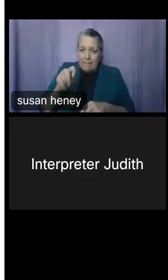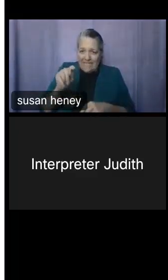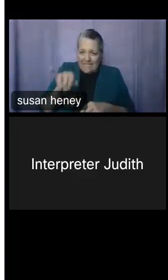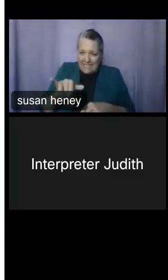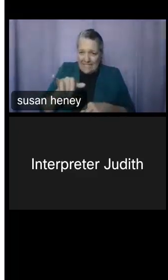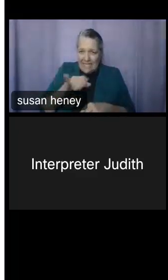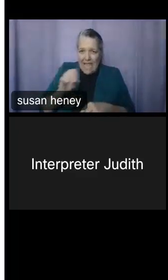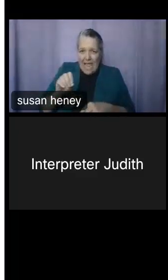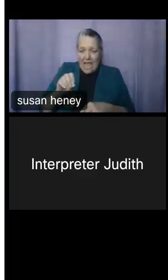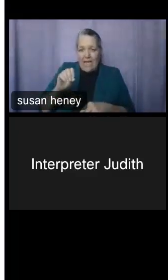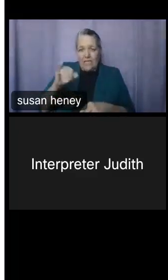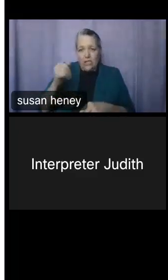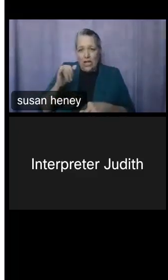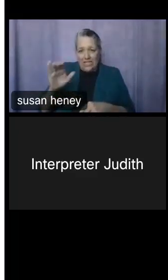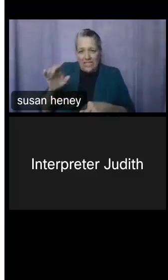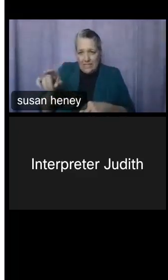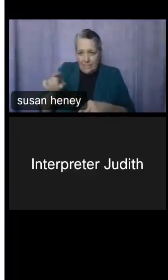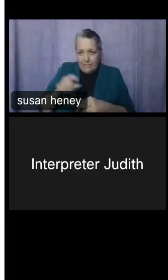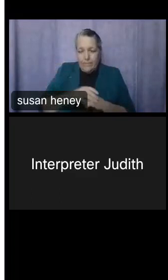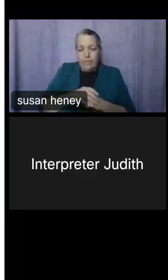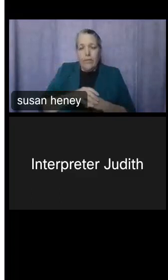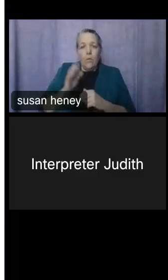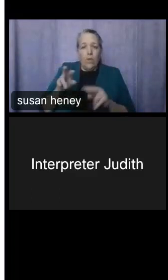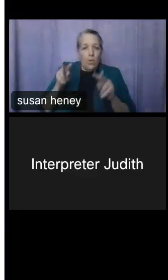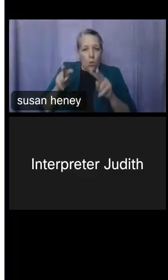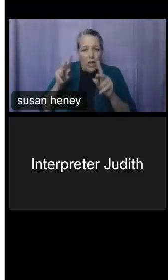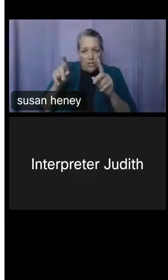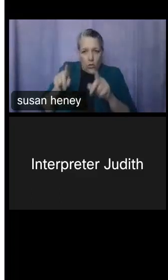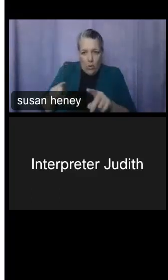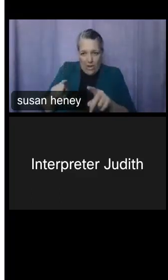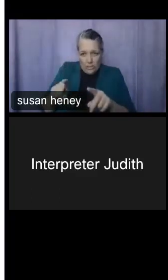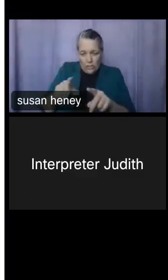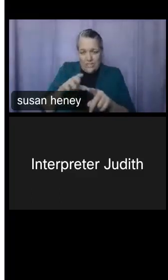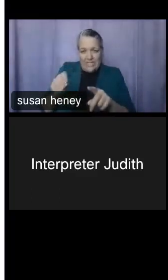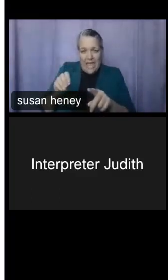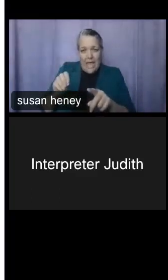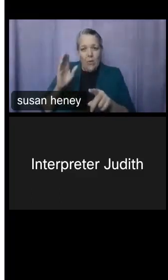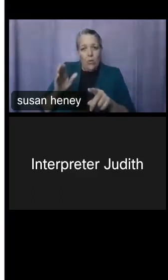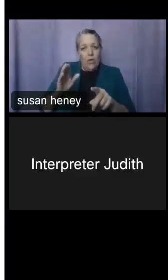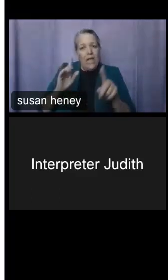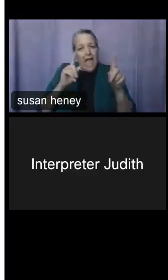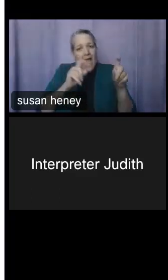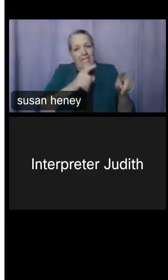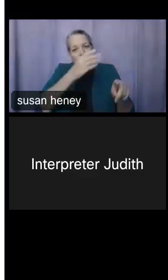through the Q&A panel, or we will share your question with the presenter to respond to